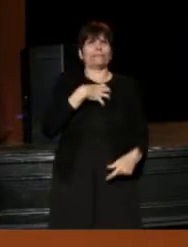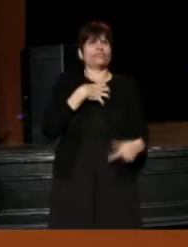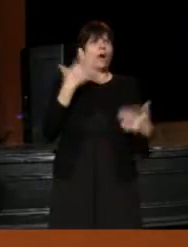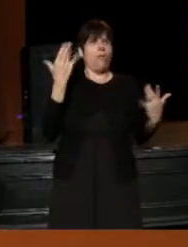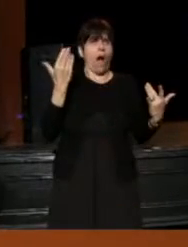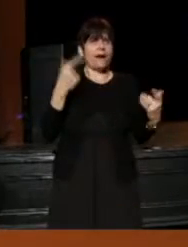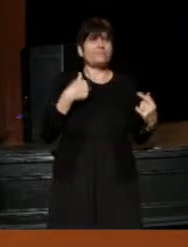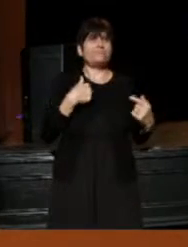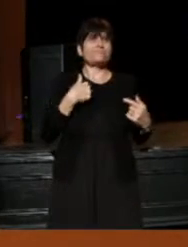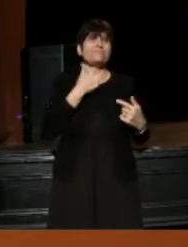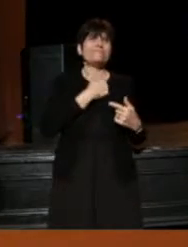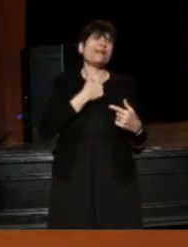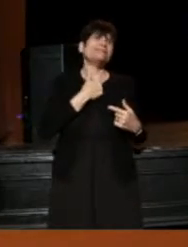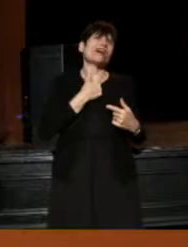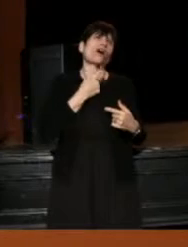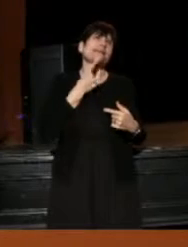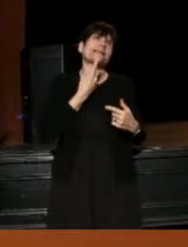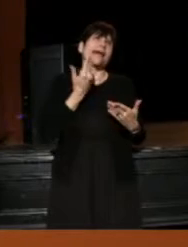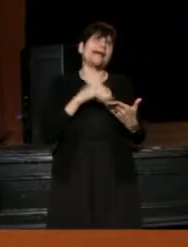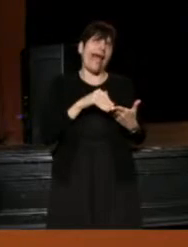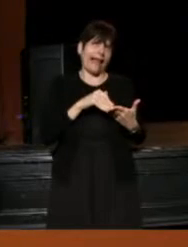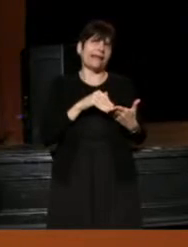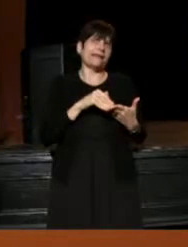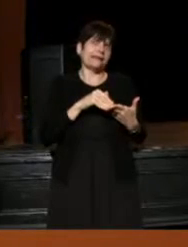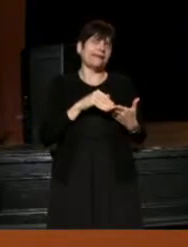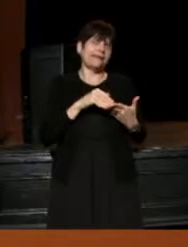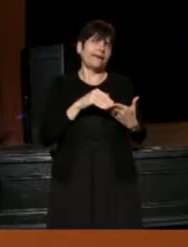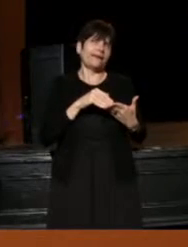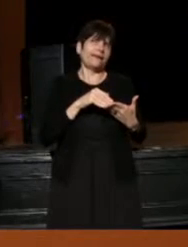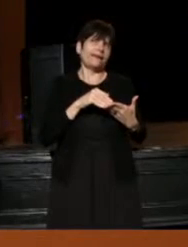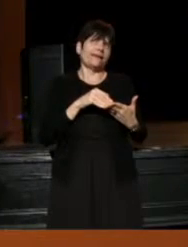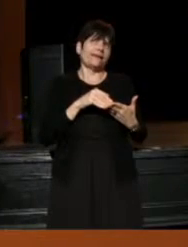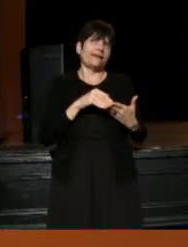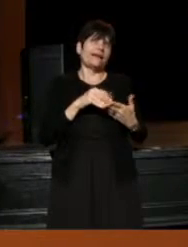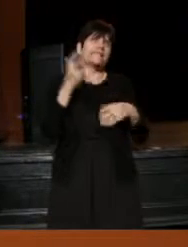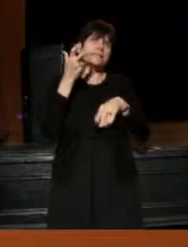I'm sorry to sing this song again, but in tough plays,